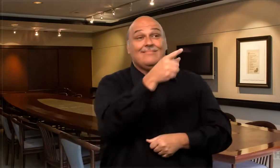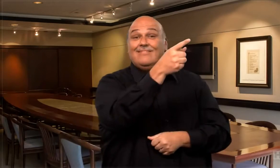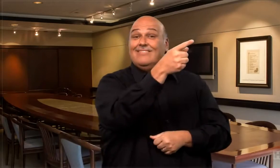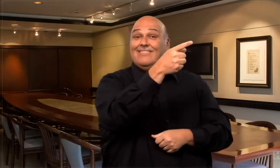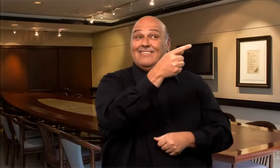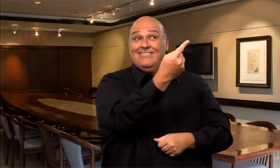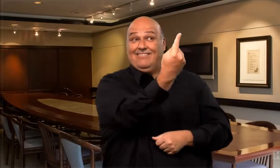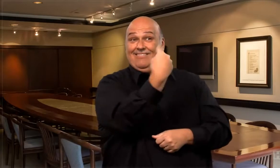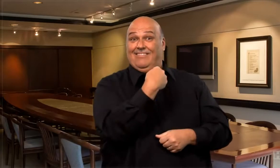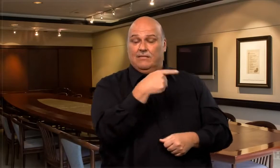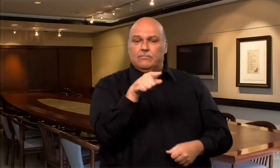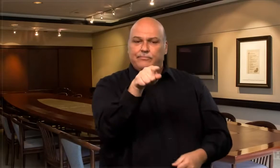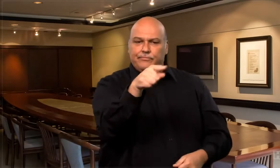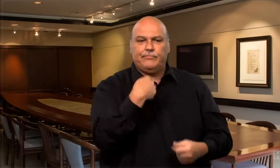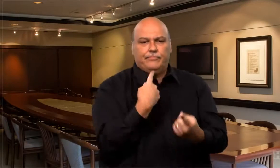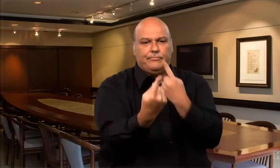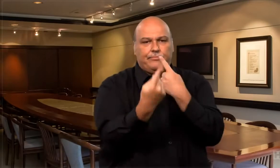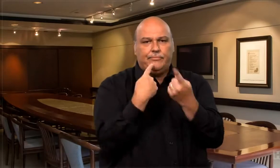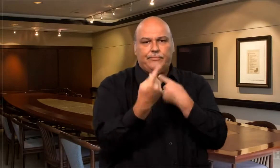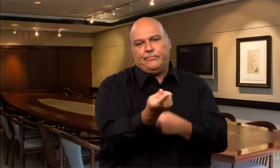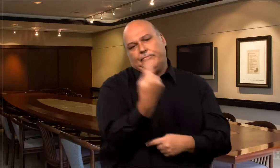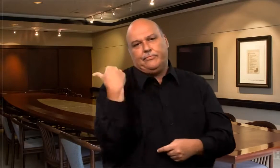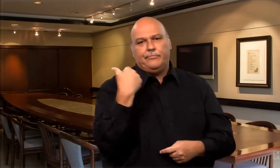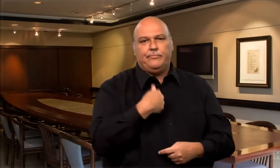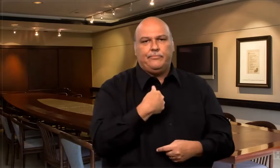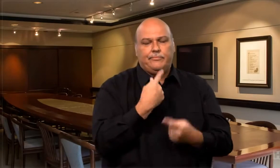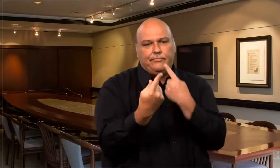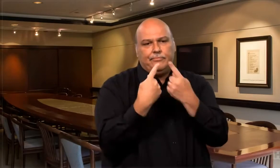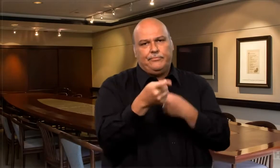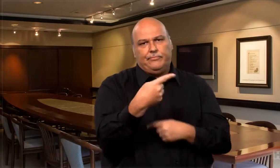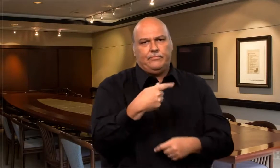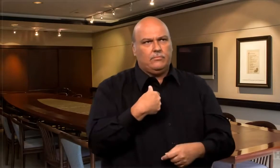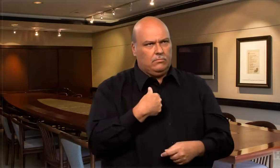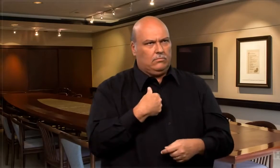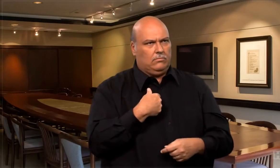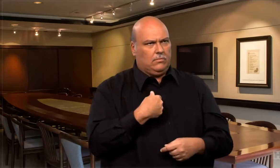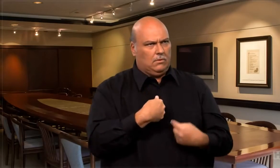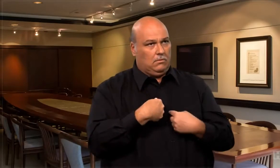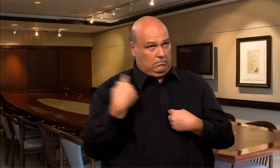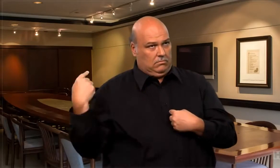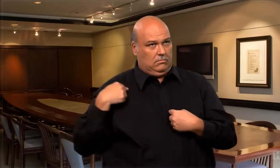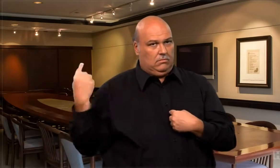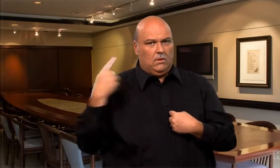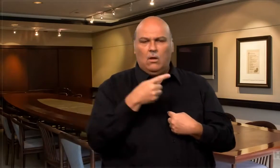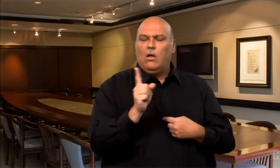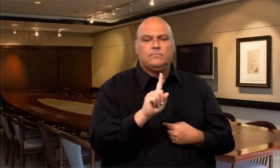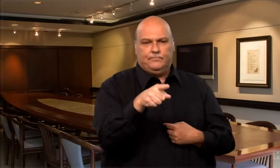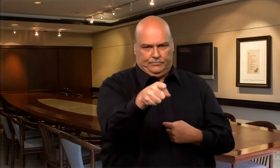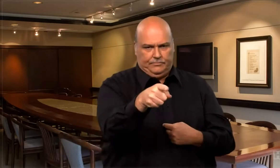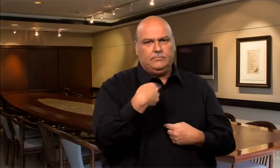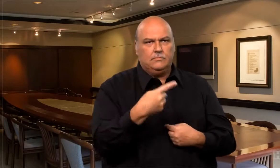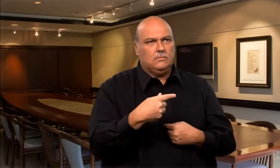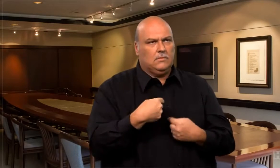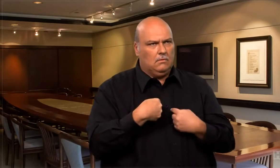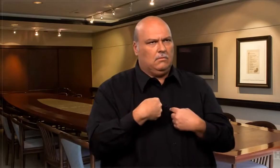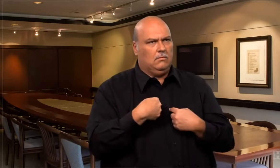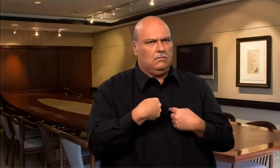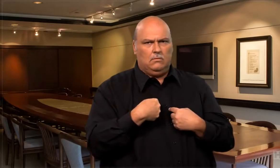I was puzzled and pointed to myself and Juan, asked if she wanted to talk to both of us? Sue said, “no, just you.” I thought to myself,